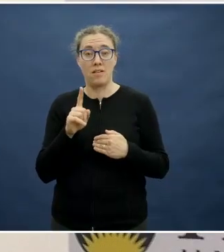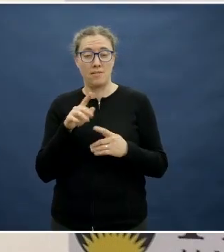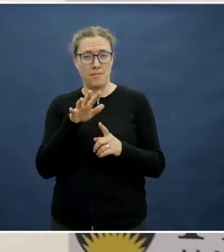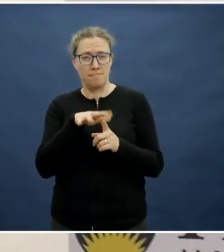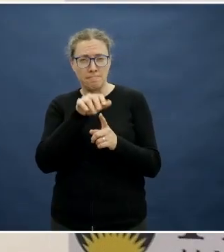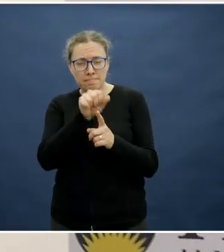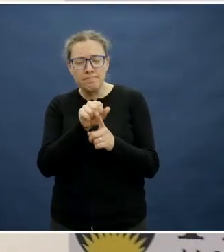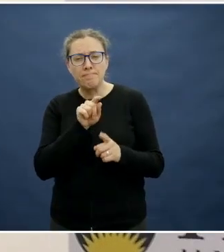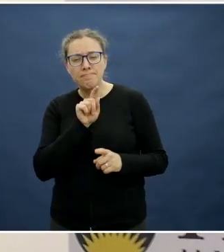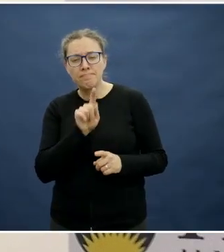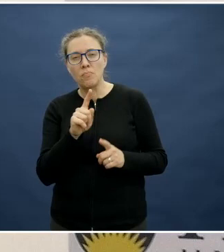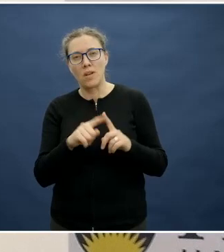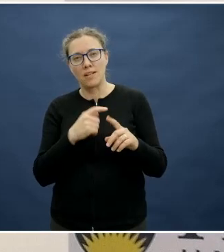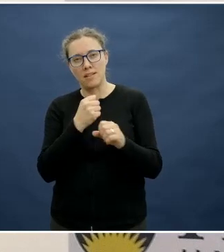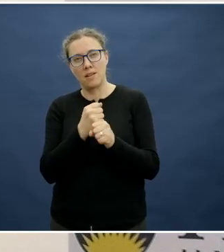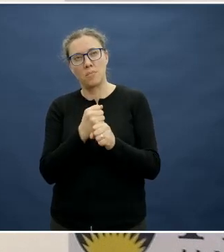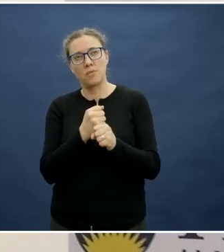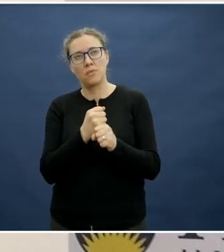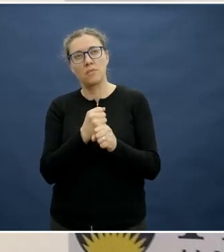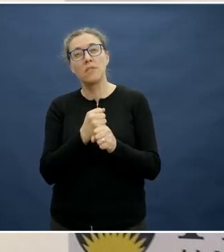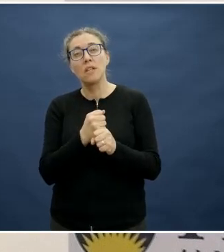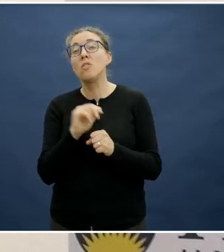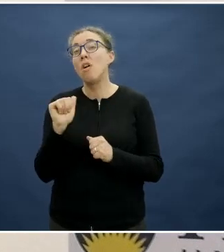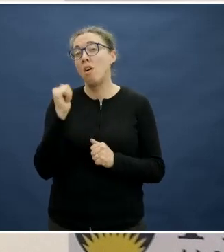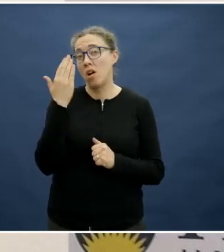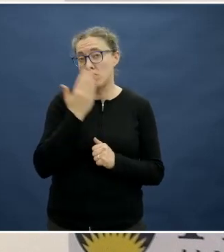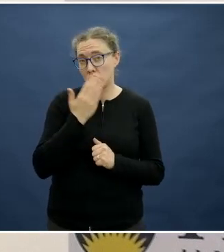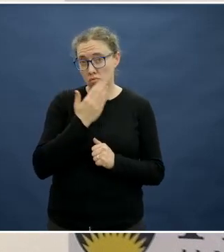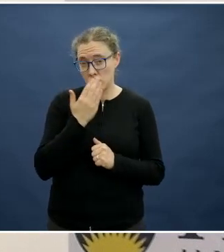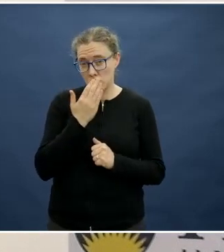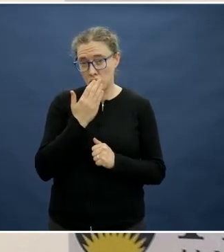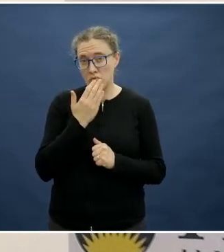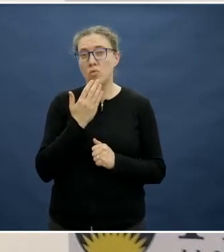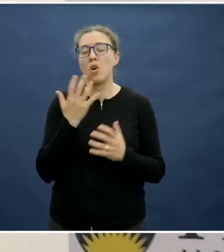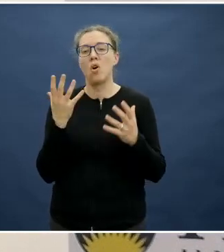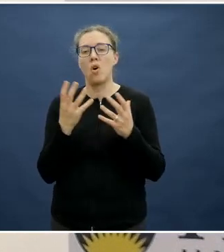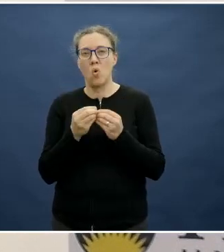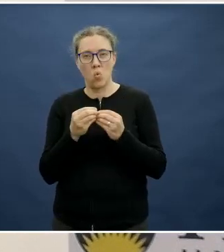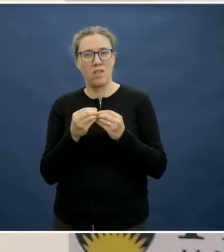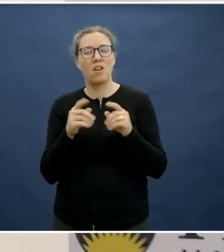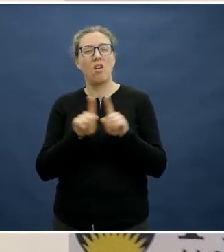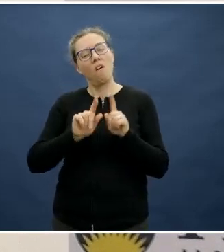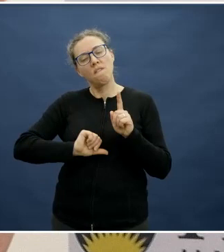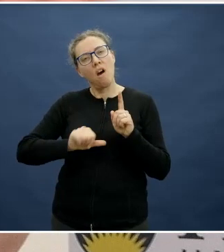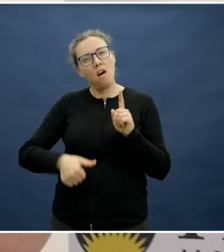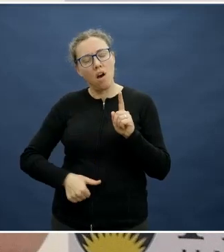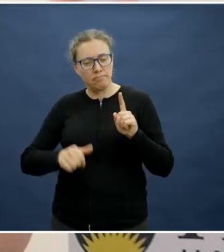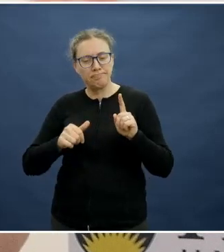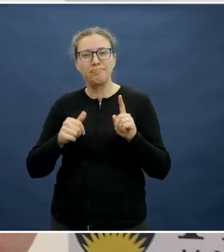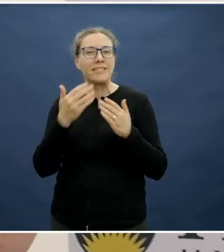think it was a high school, an agricultural focused school where they had a very strong